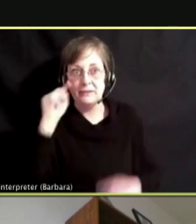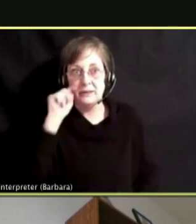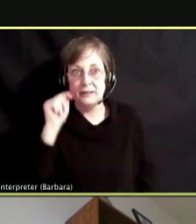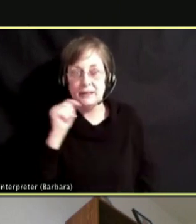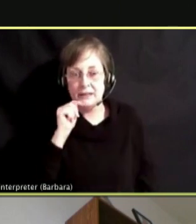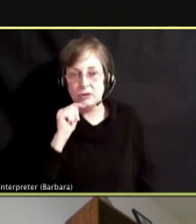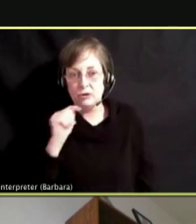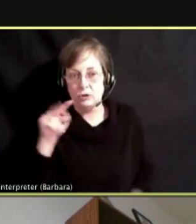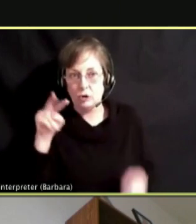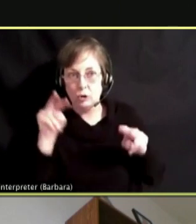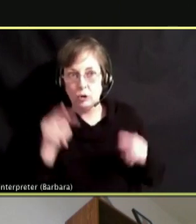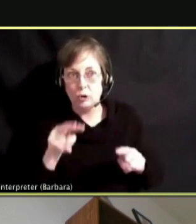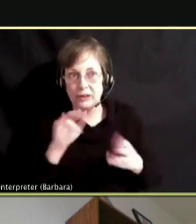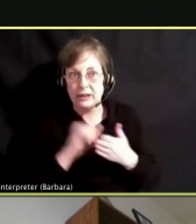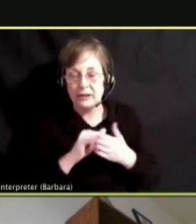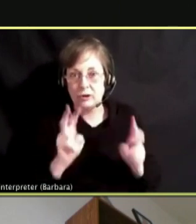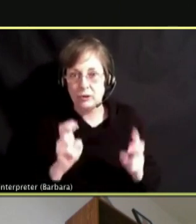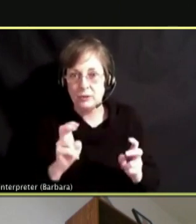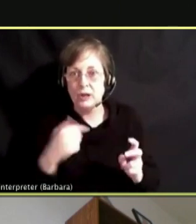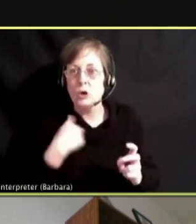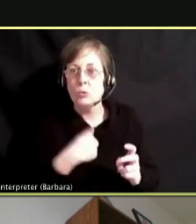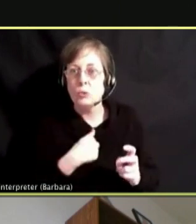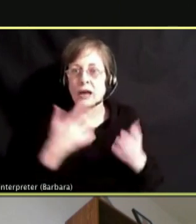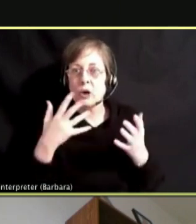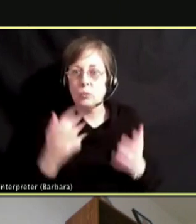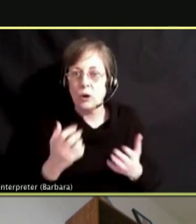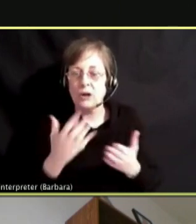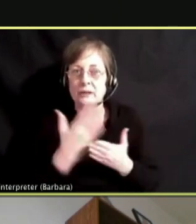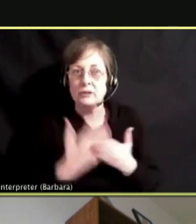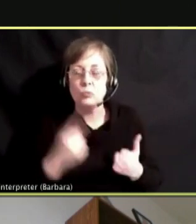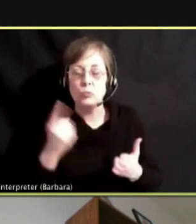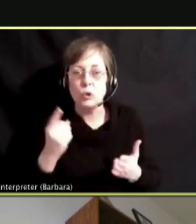WE WANT SOMEONE WILLING TO LISTEN TO US.